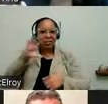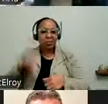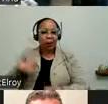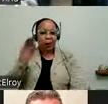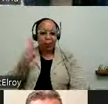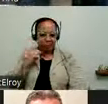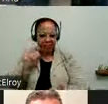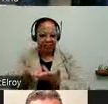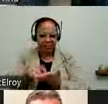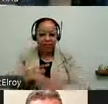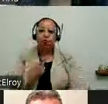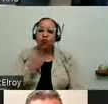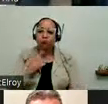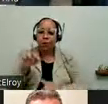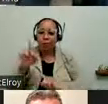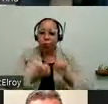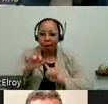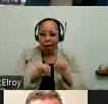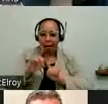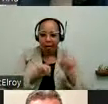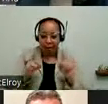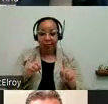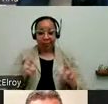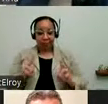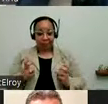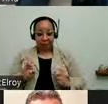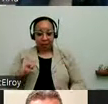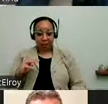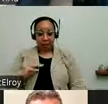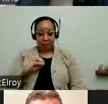and then the words "Mayor's Office for People with Disabilities" and then it